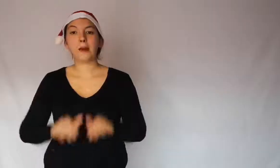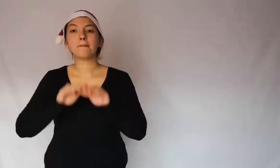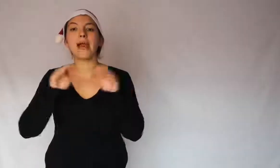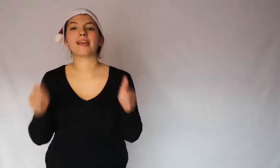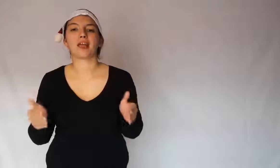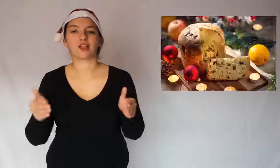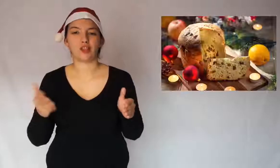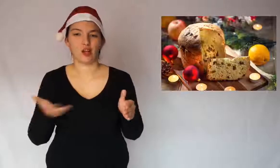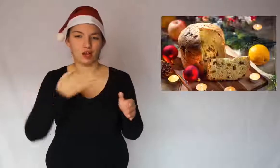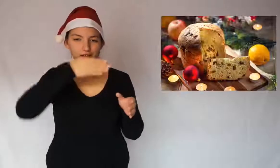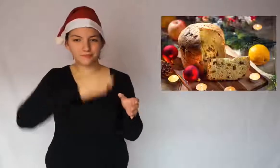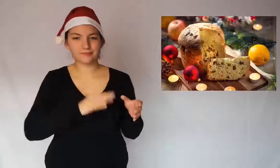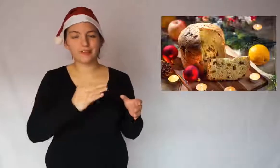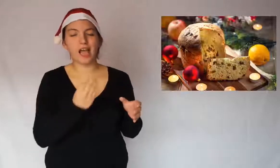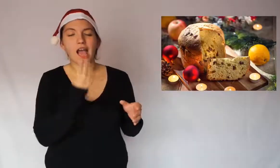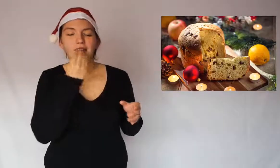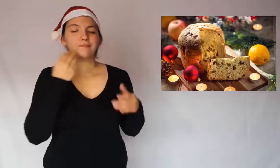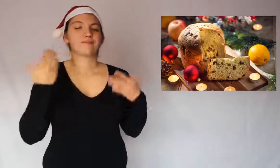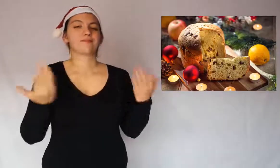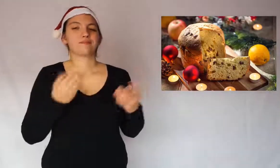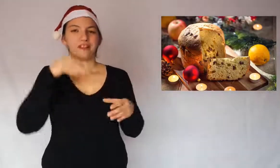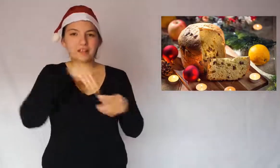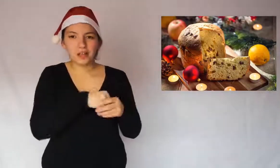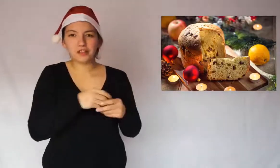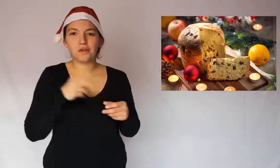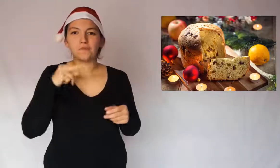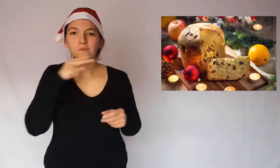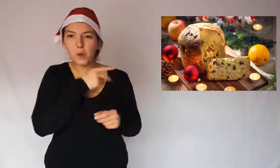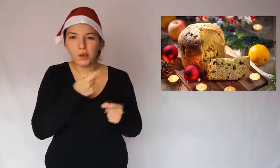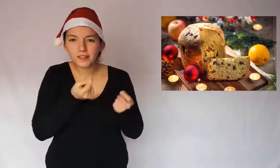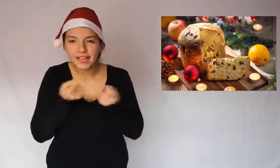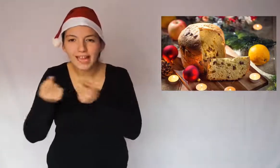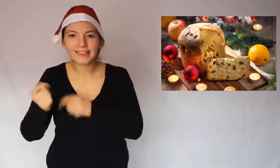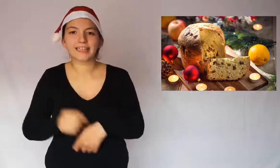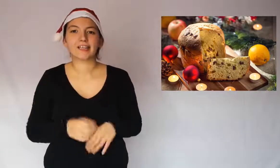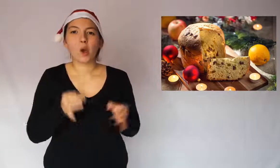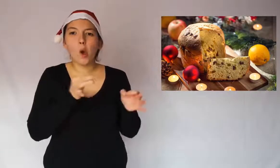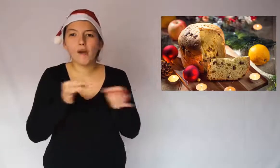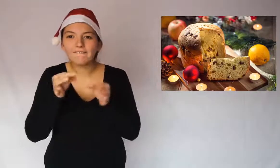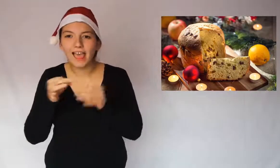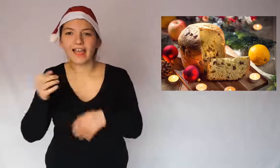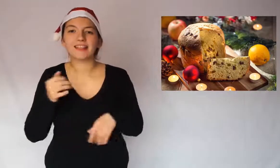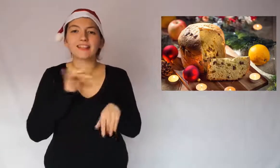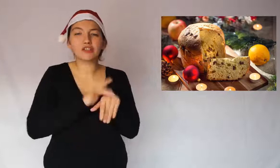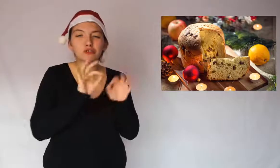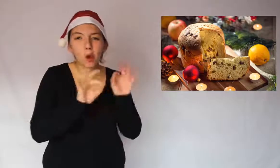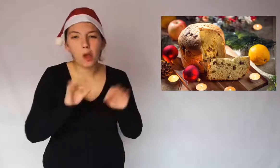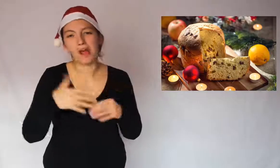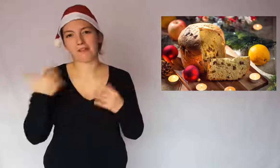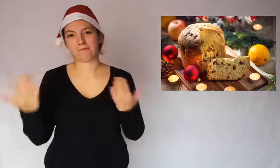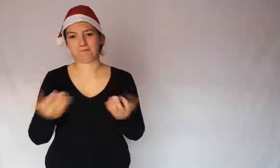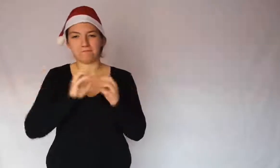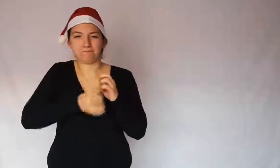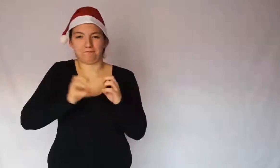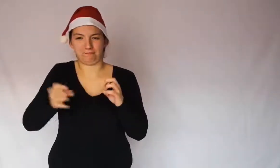The panettone is very good, inside there are candied fruit and raisins, even chocolate and other types.